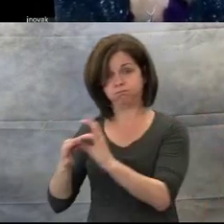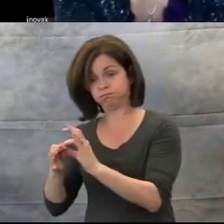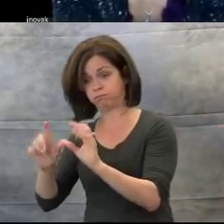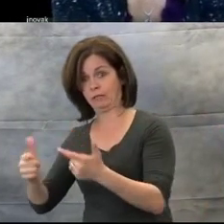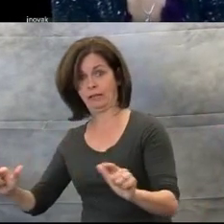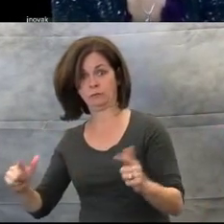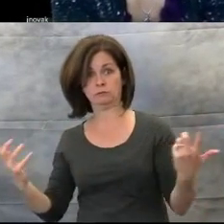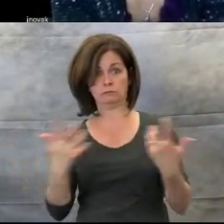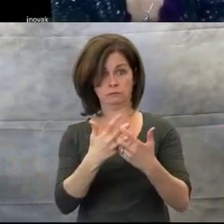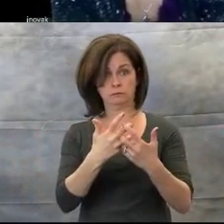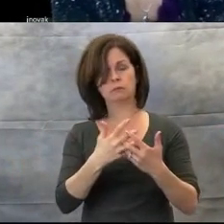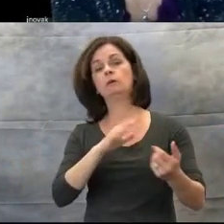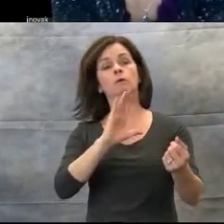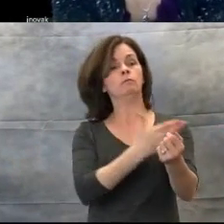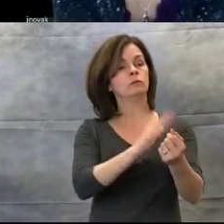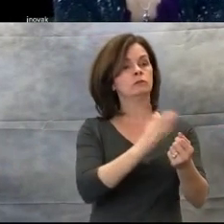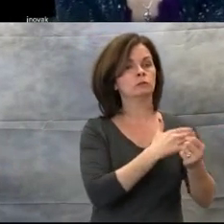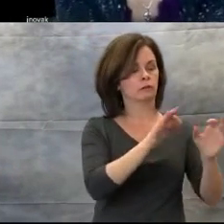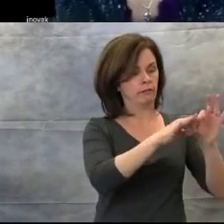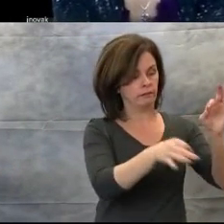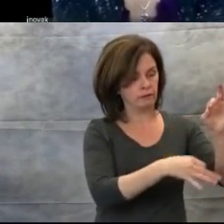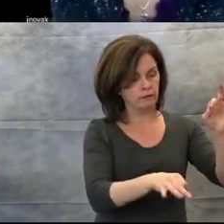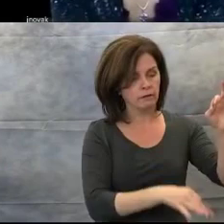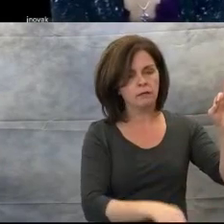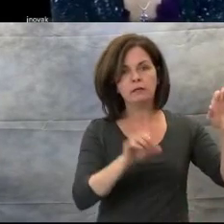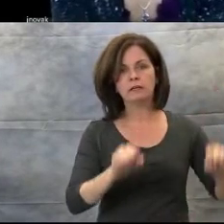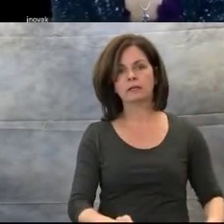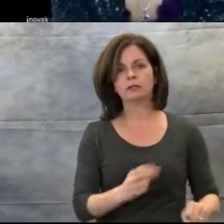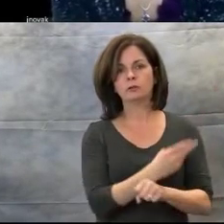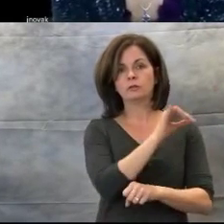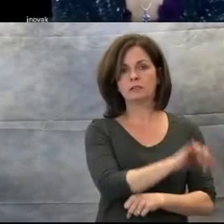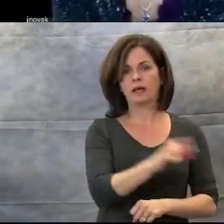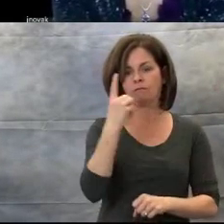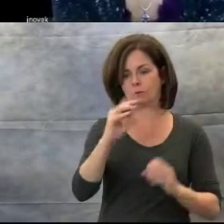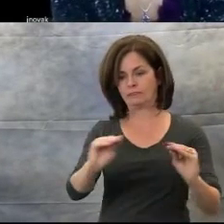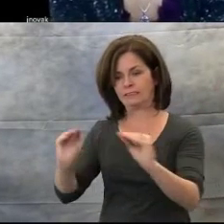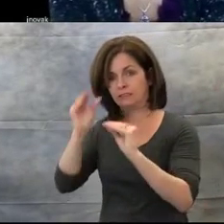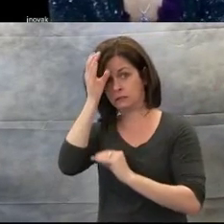to teach a concept. Secondly, music is reinforcing